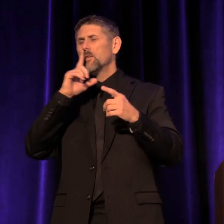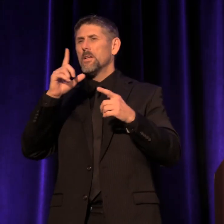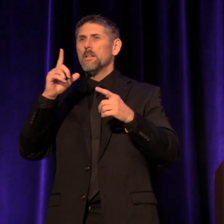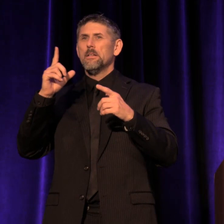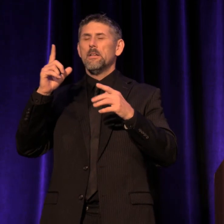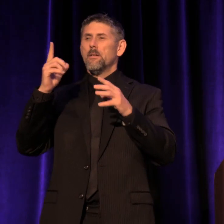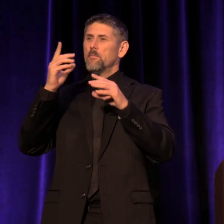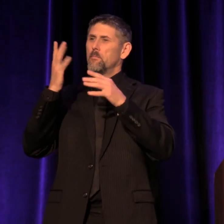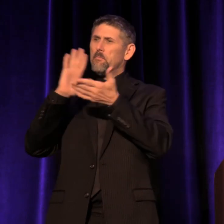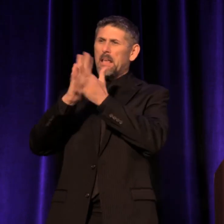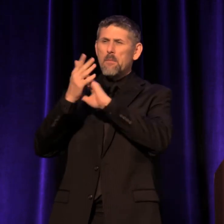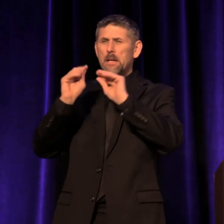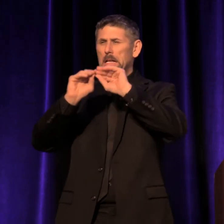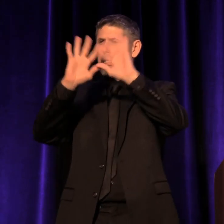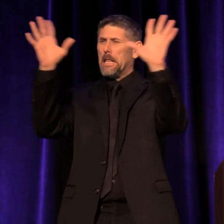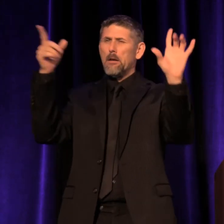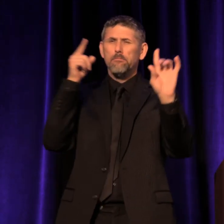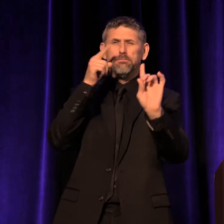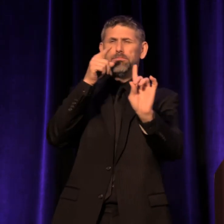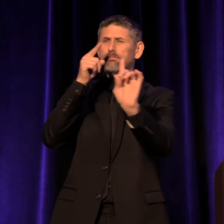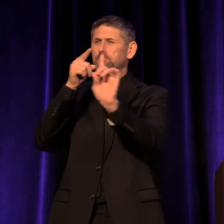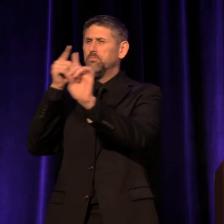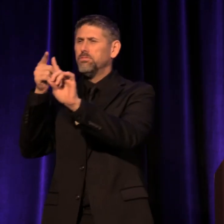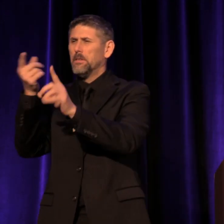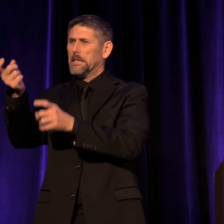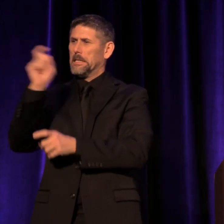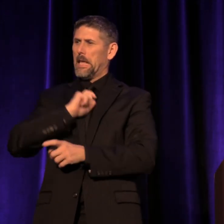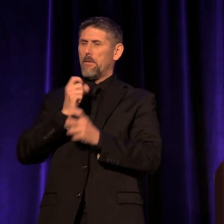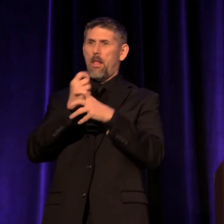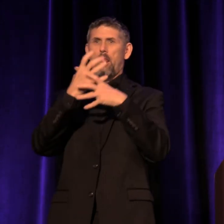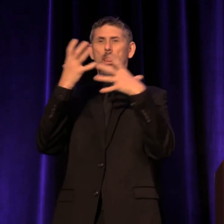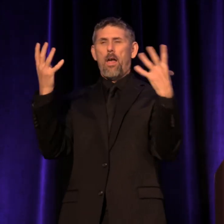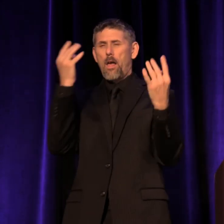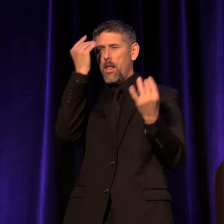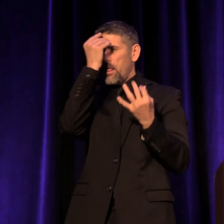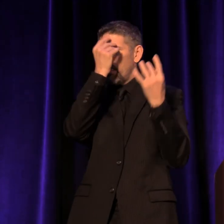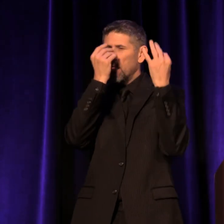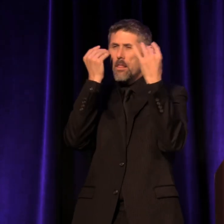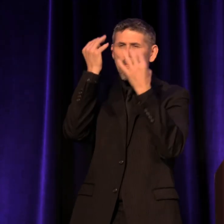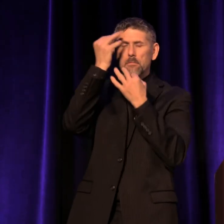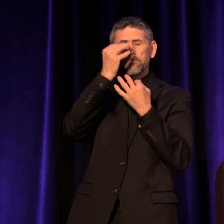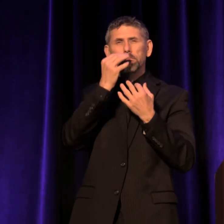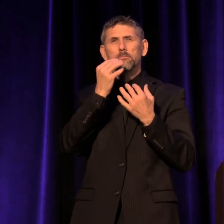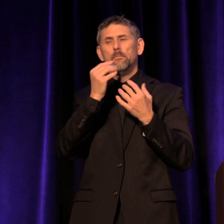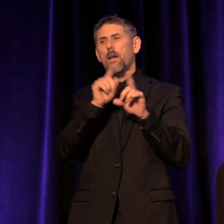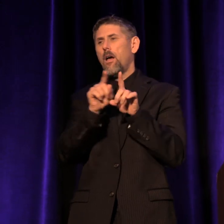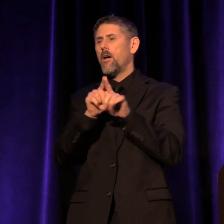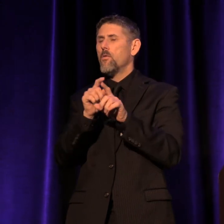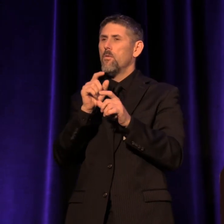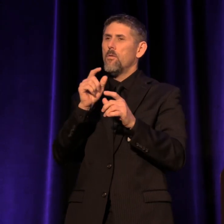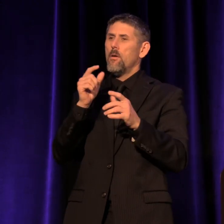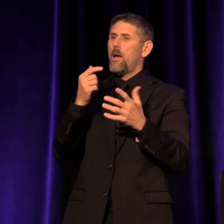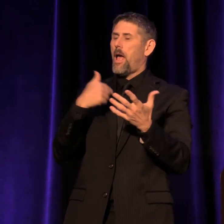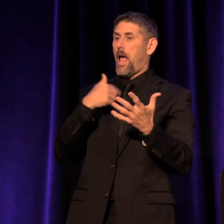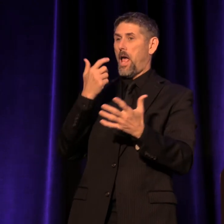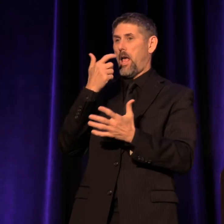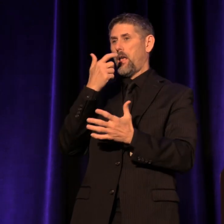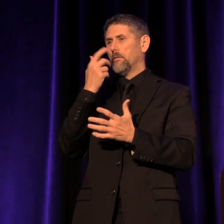I think that you gave us a lot to think about, and I also love just from having seen your talks